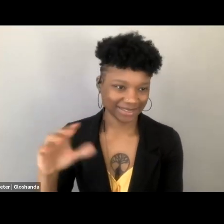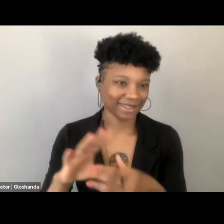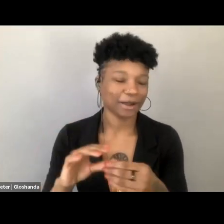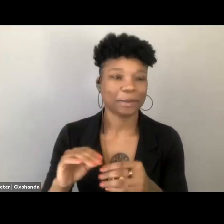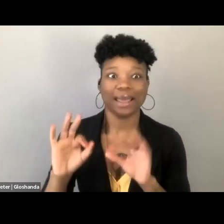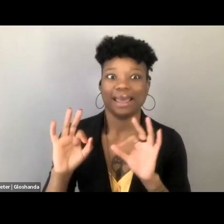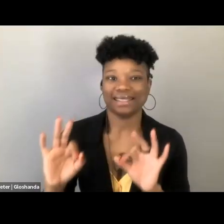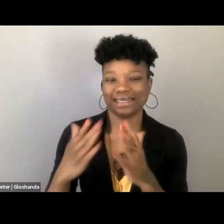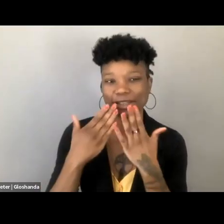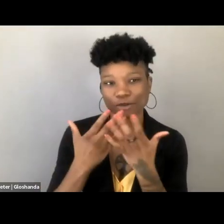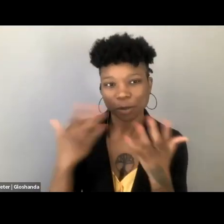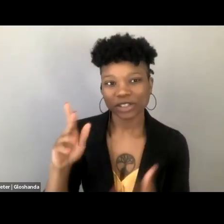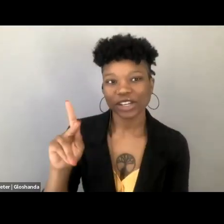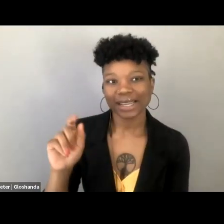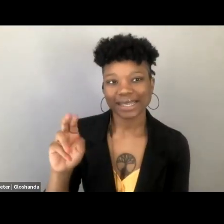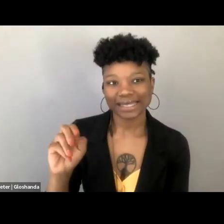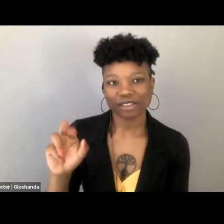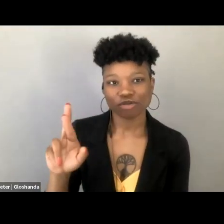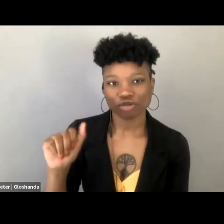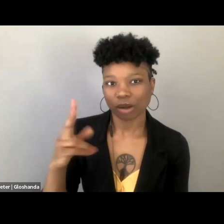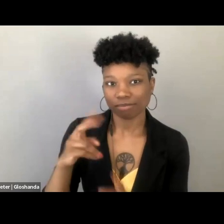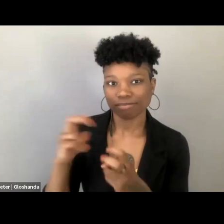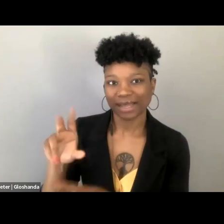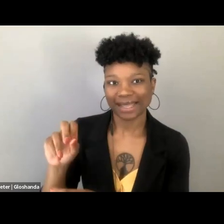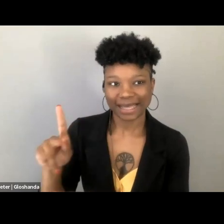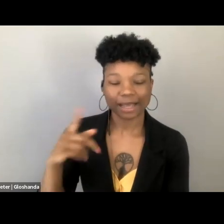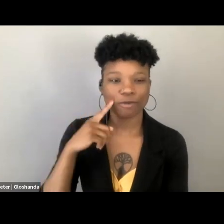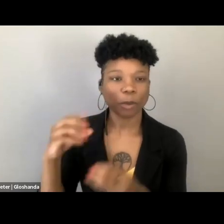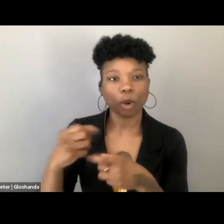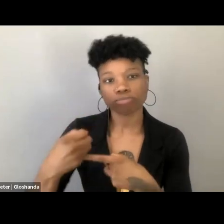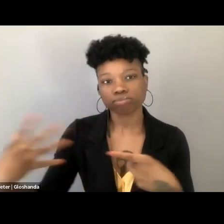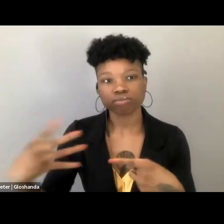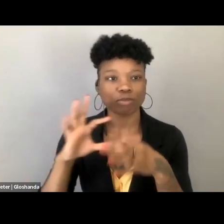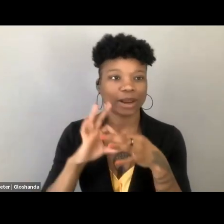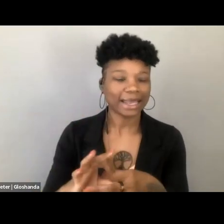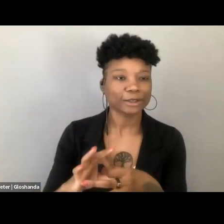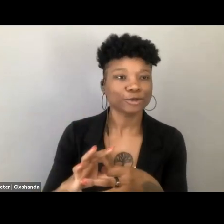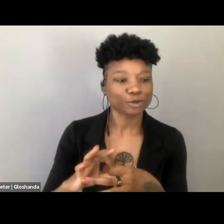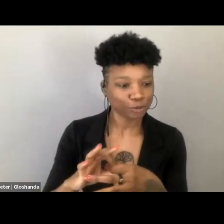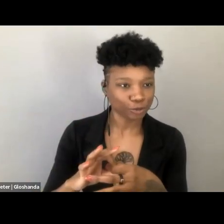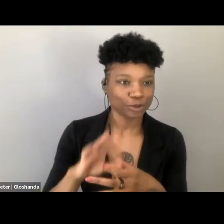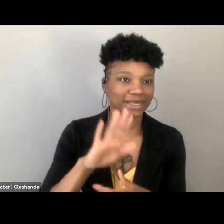Kendra dropped a link in with some more context around what's remarks on the suppression of speech